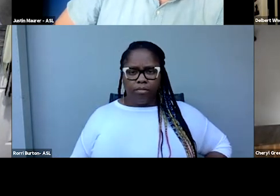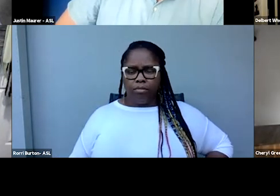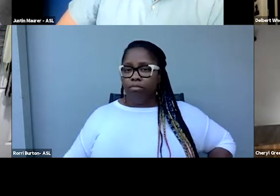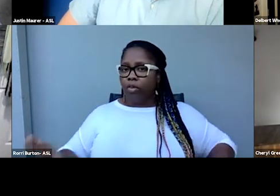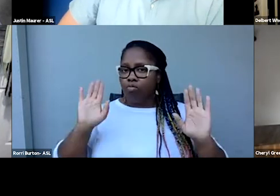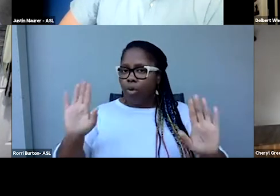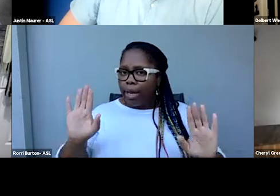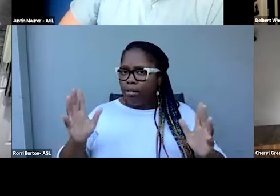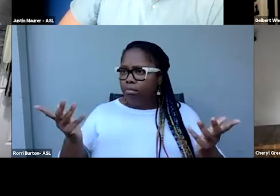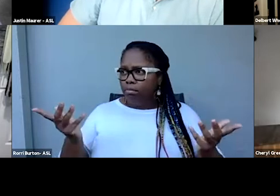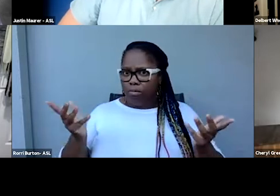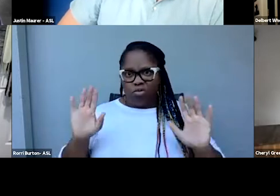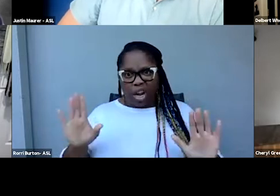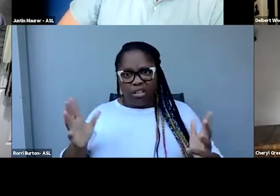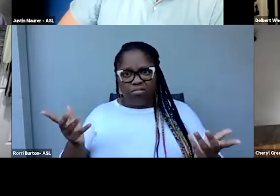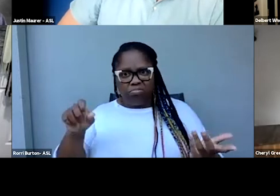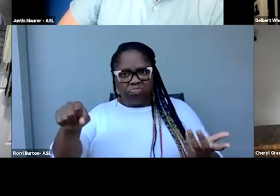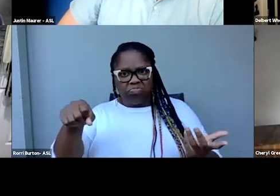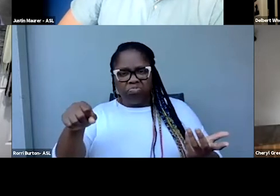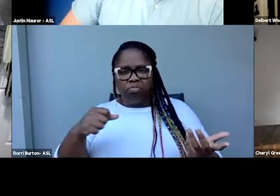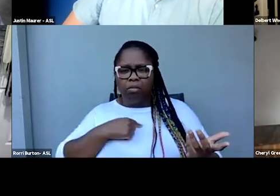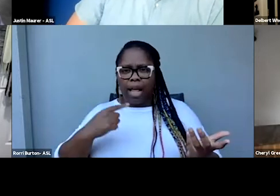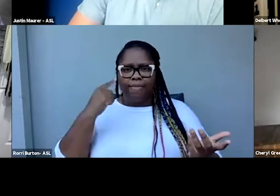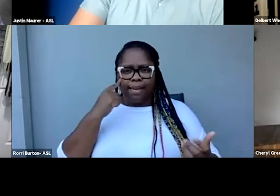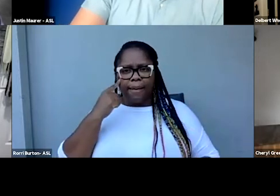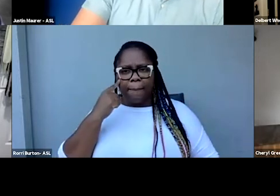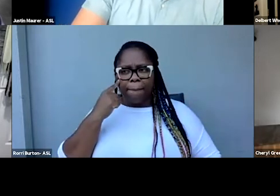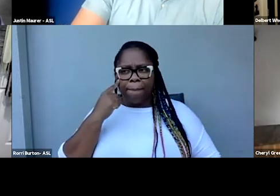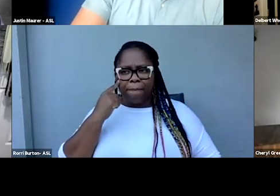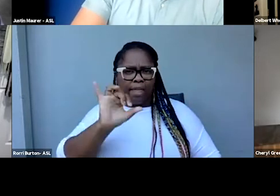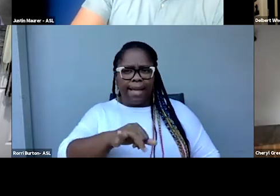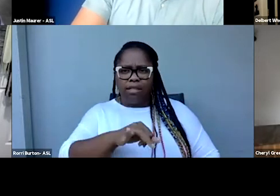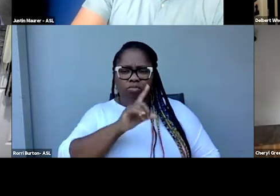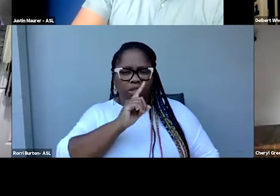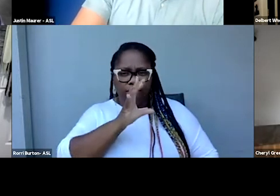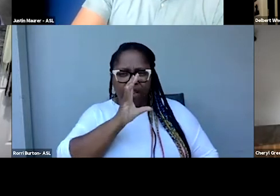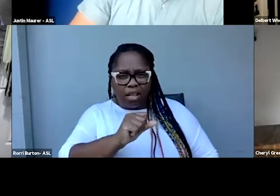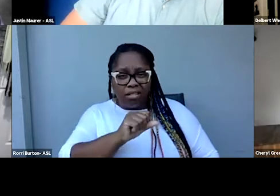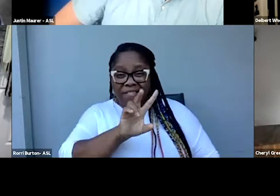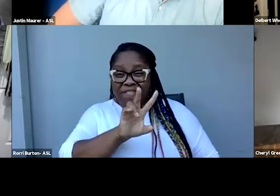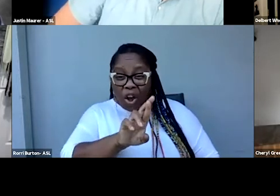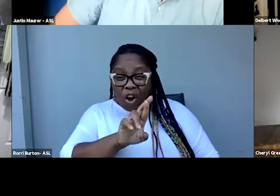Great. Yeah. And that's something that I think is absolutely fascinating, the idea of VR and XR.